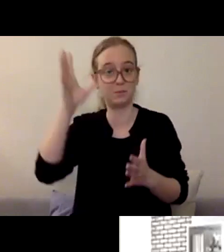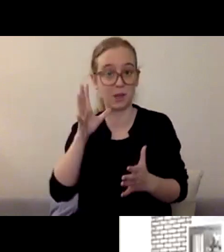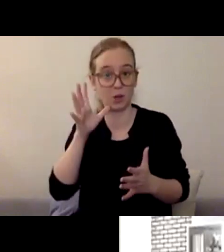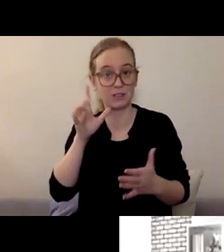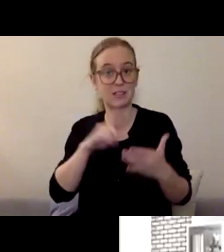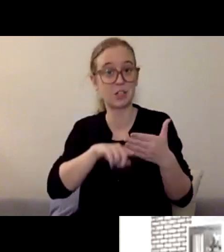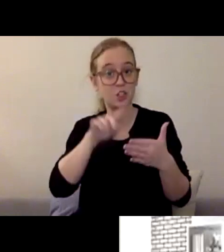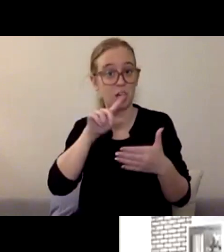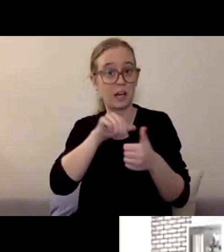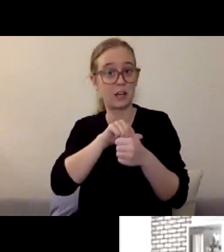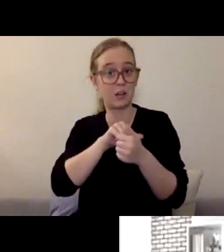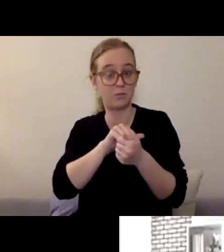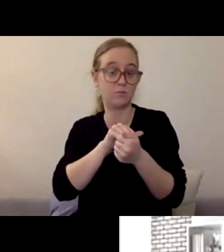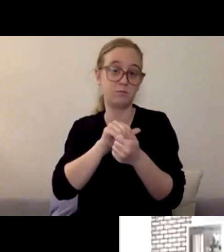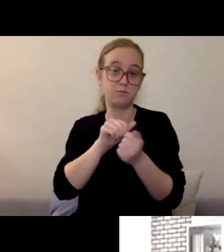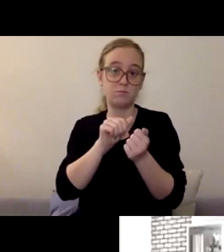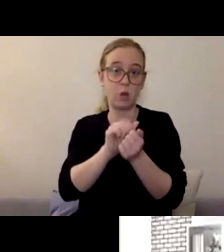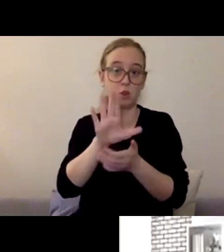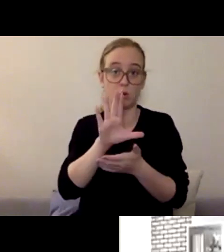but school counselor, resource counselor, guidance counselor,